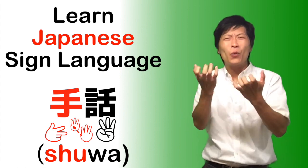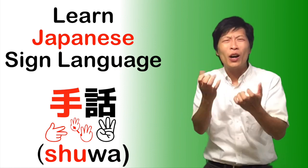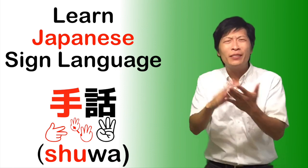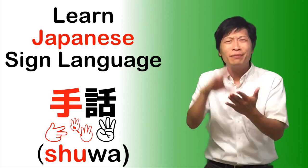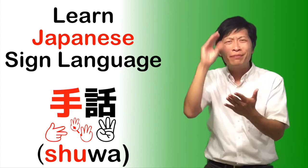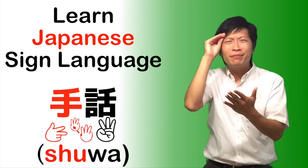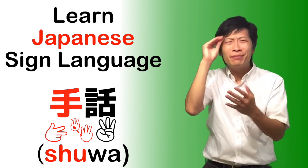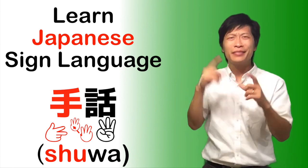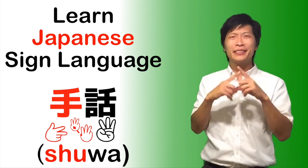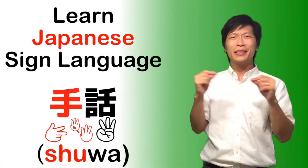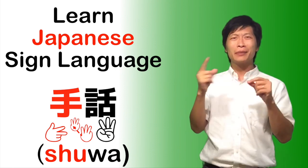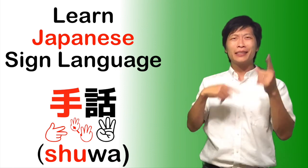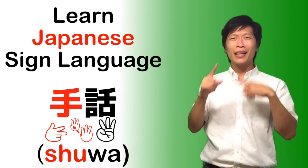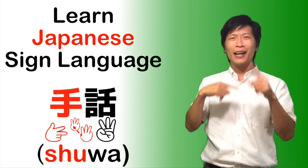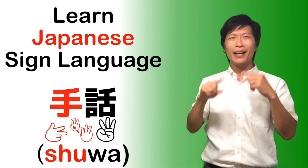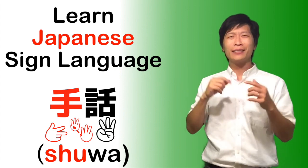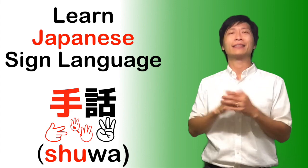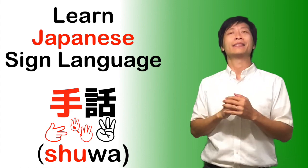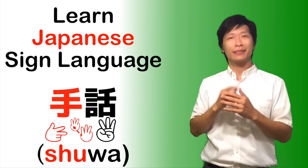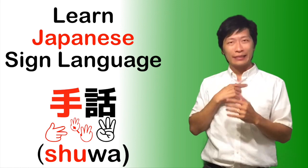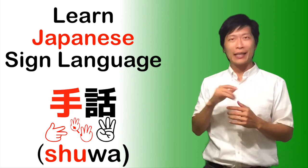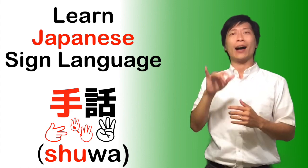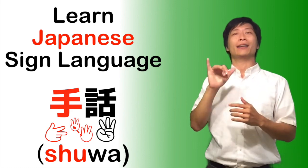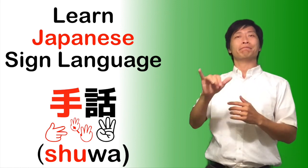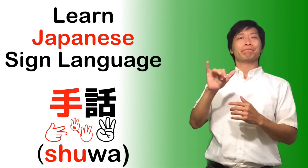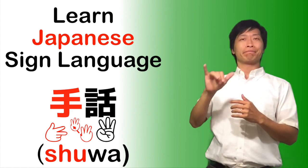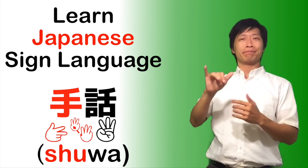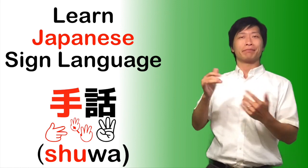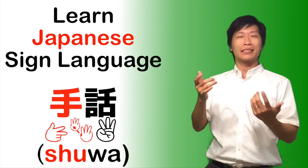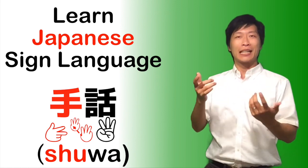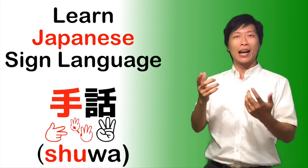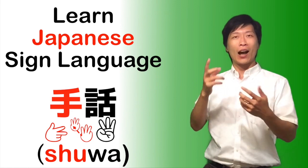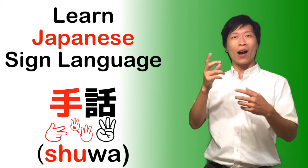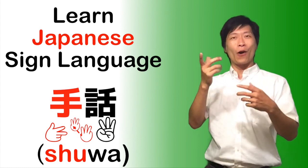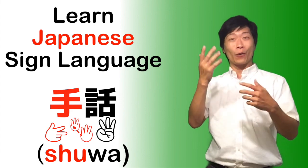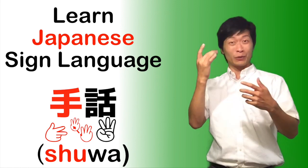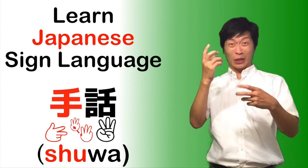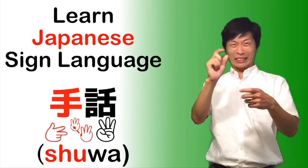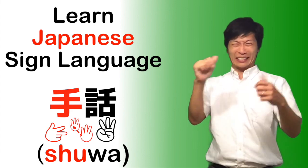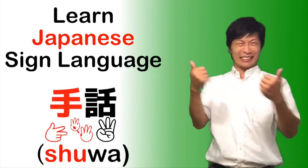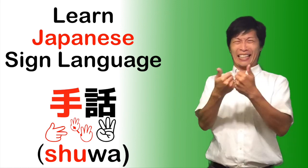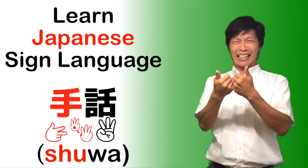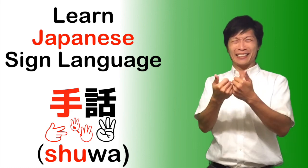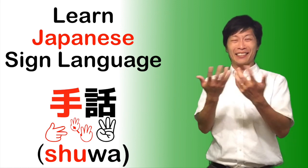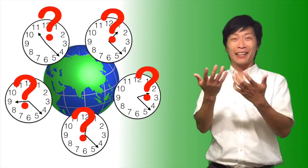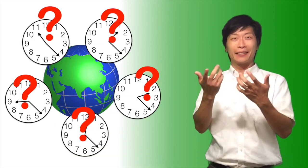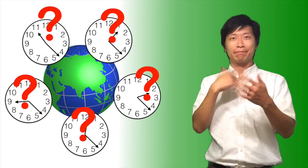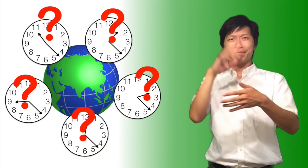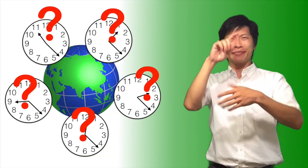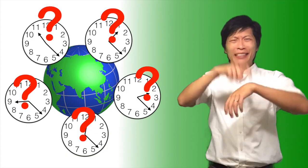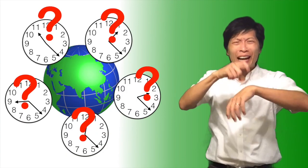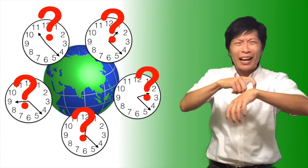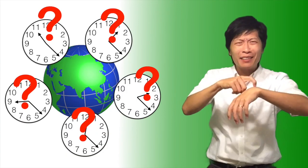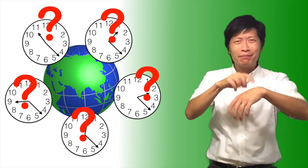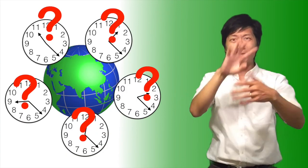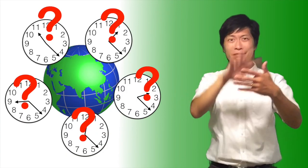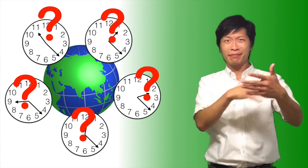Because you are interested in learning Japanese Sign Language (JSL)